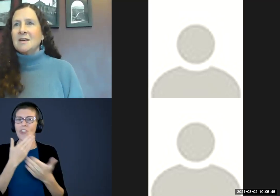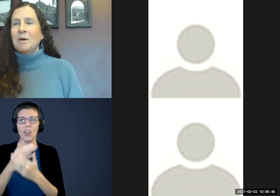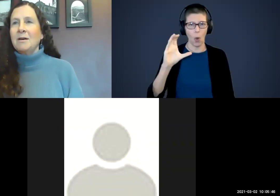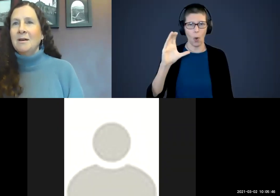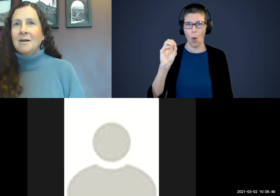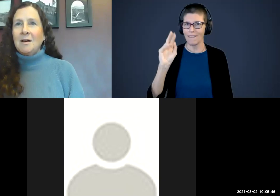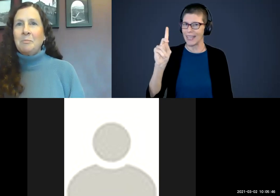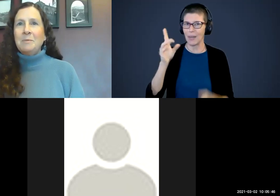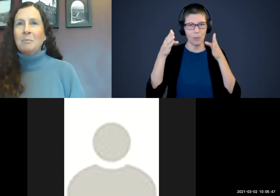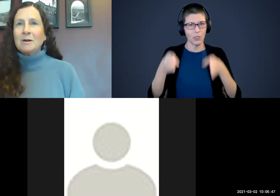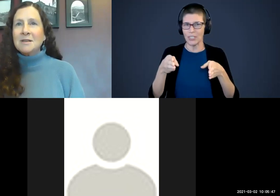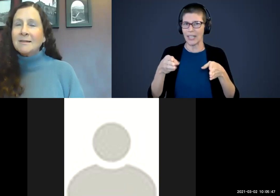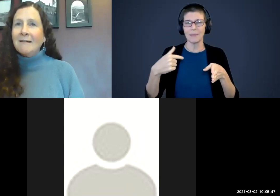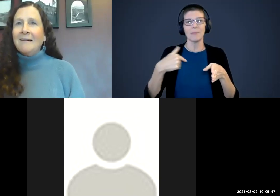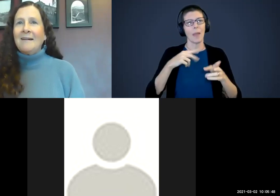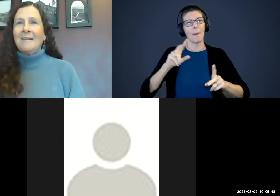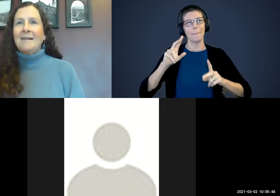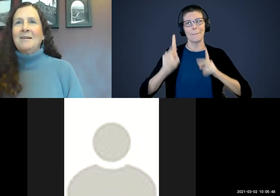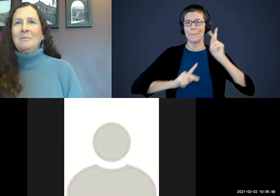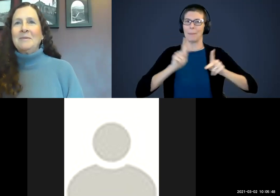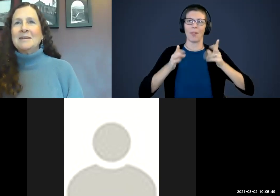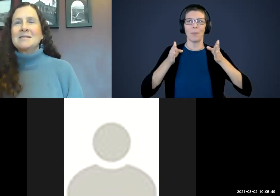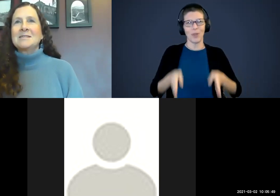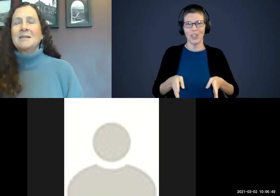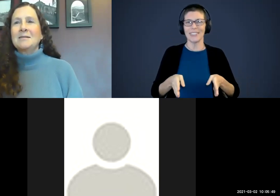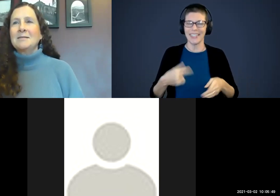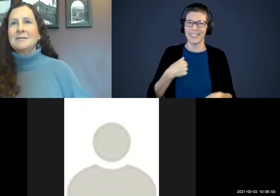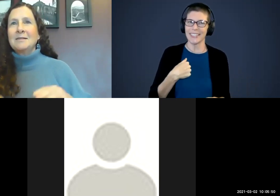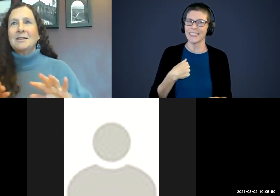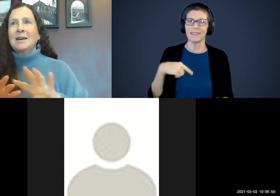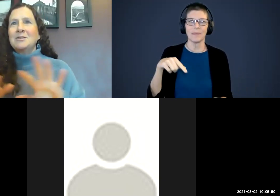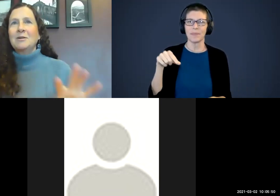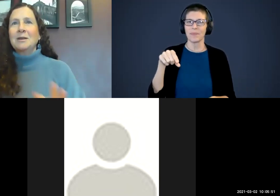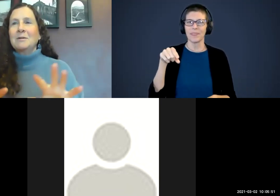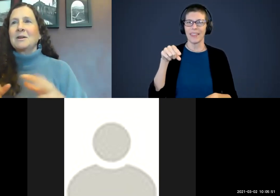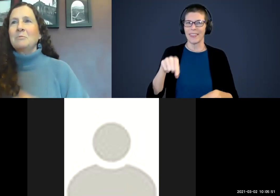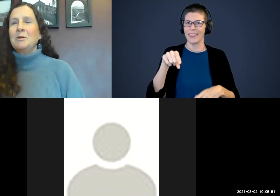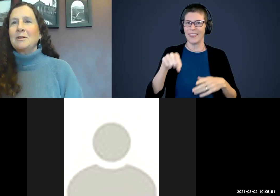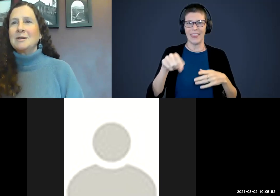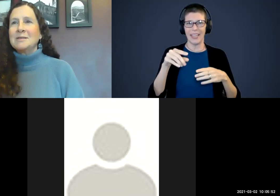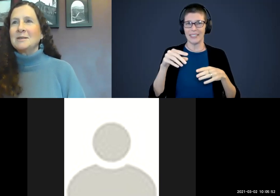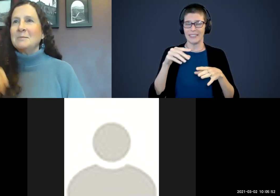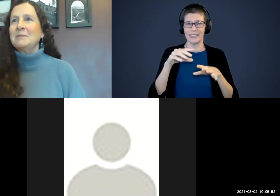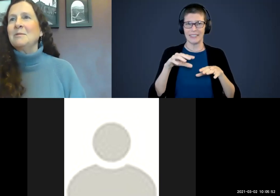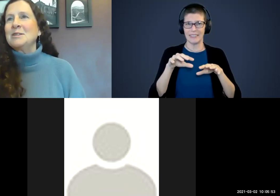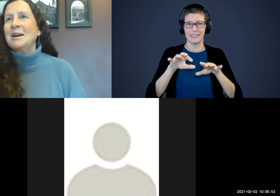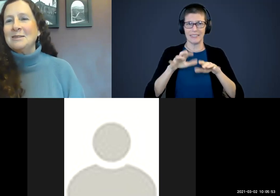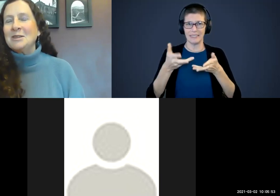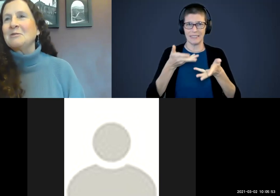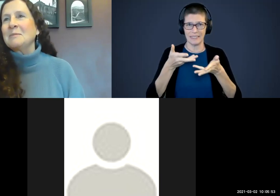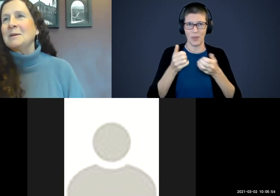I am a people person and engaging only with a computer is a little more challenging for me.